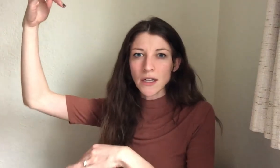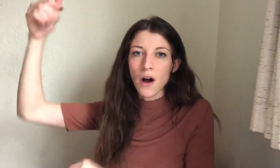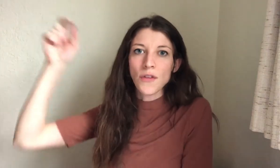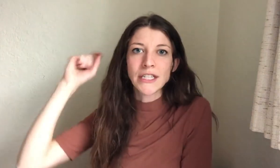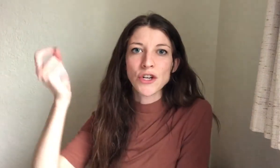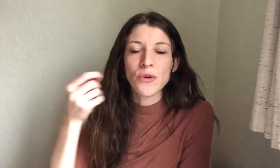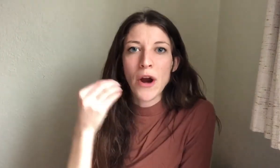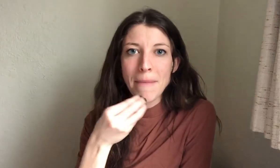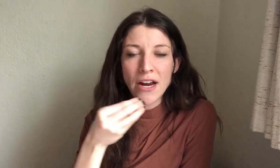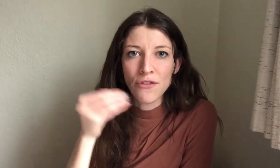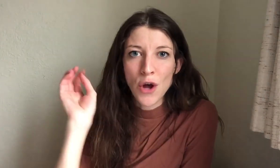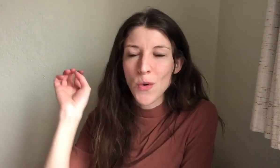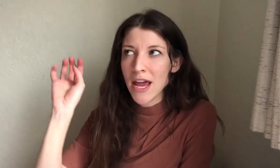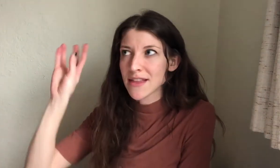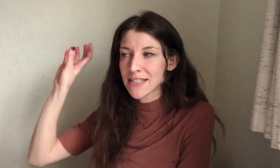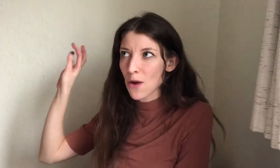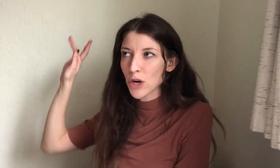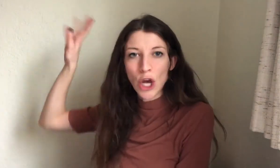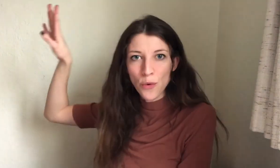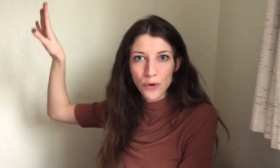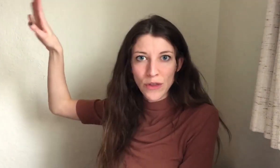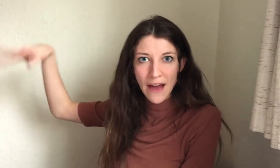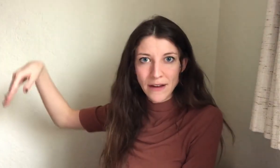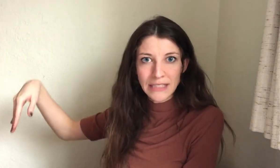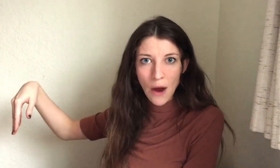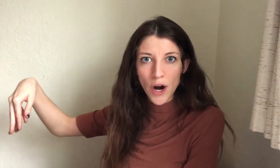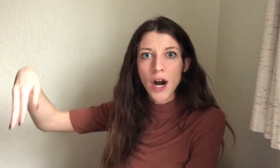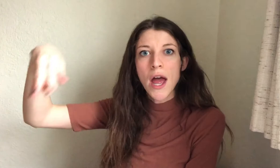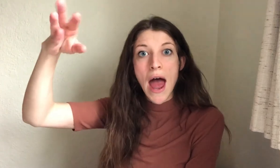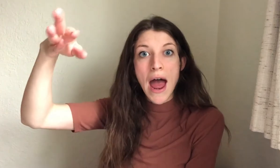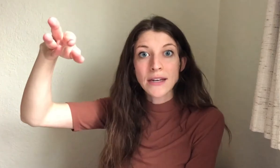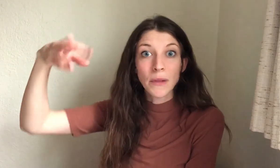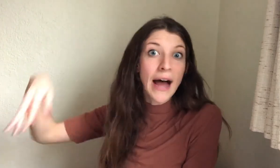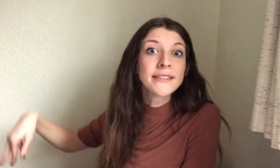tall, the teacher would wear a microphone and the sound would go through the FM tower and blast to